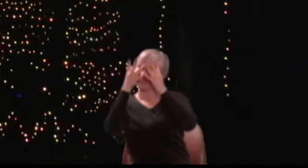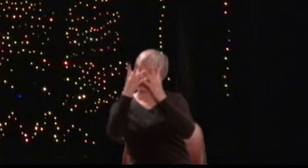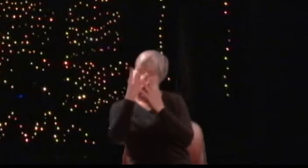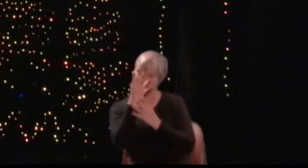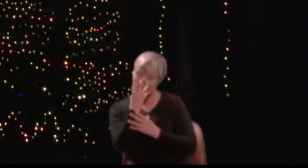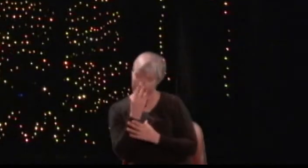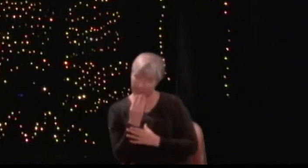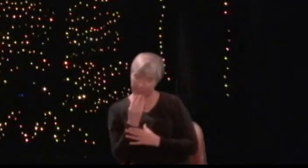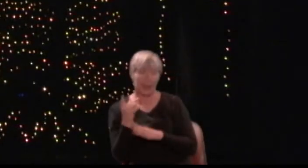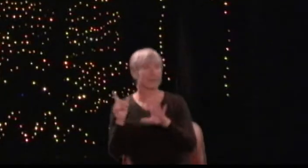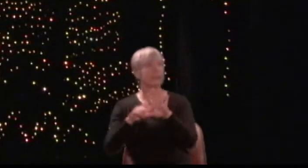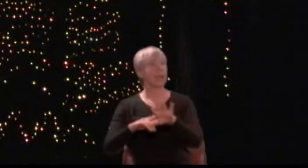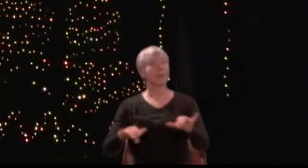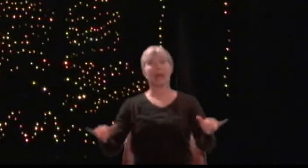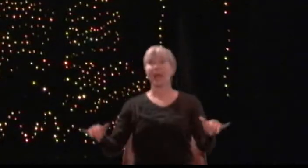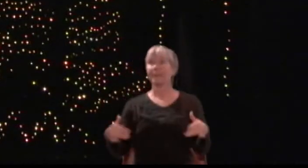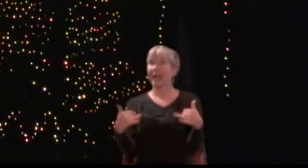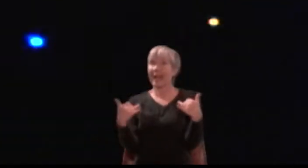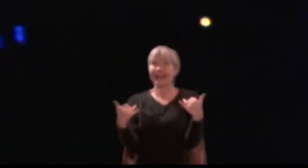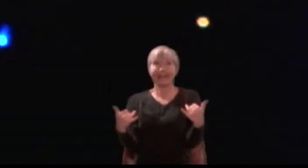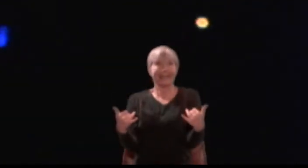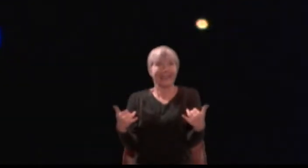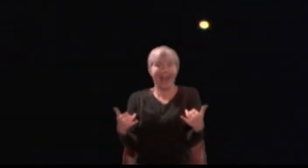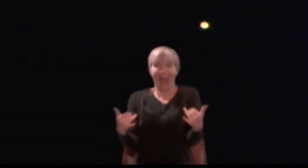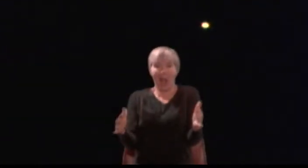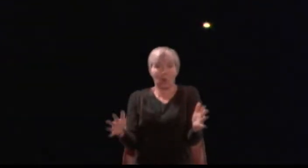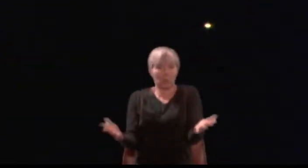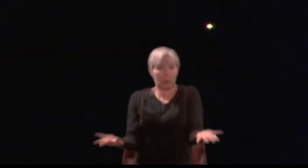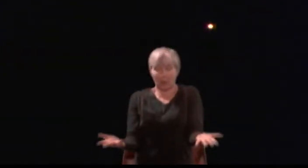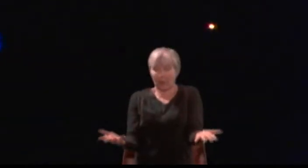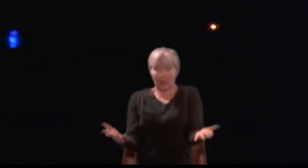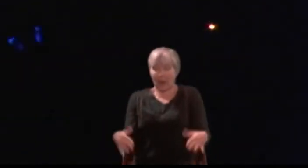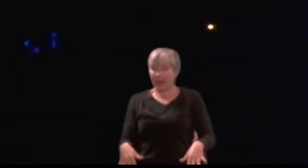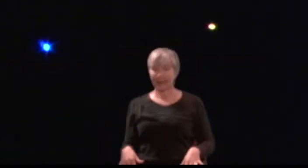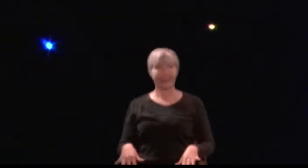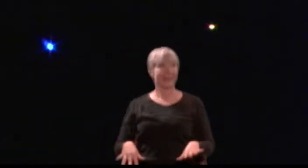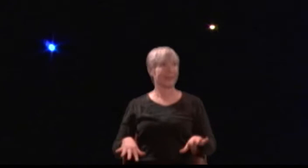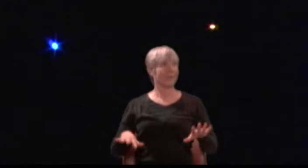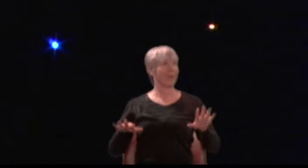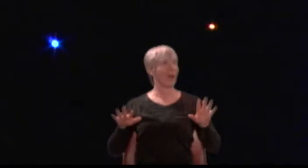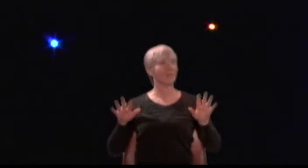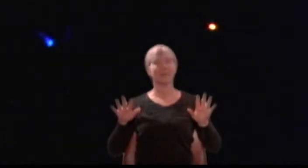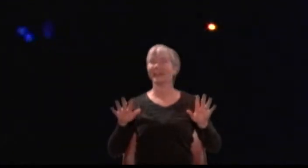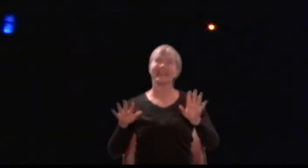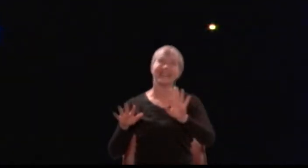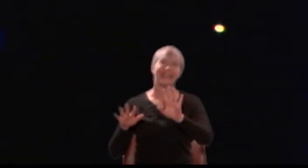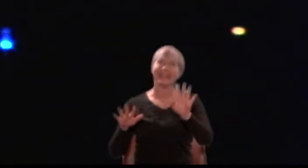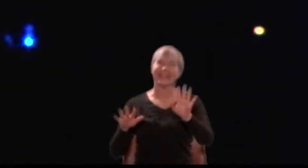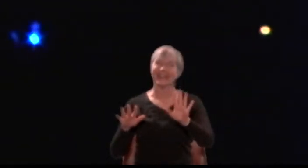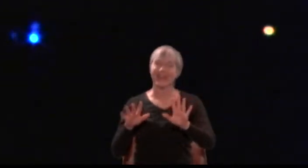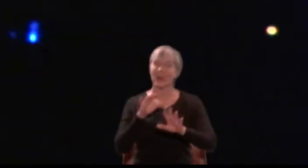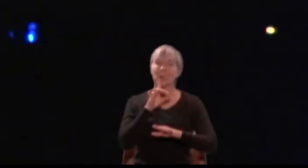And this weak and idle theme, no more yielding than a dream, gentles,